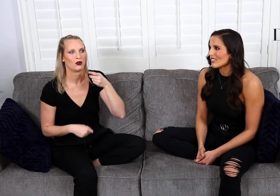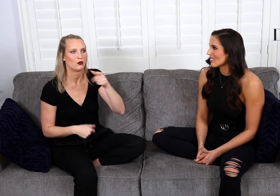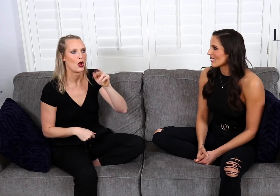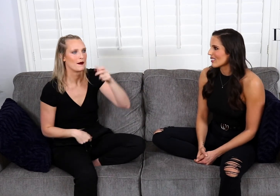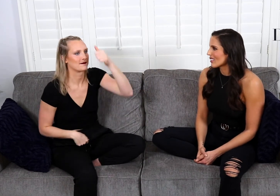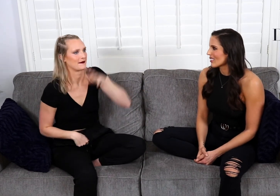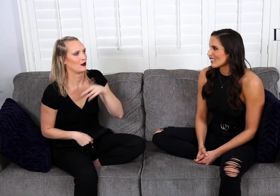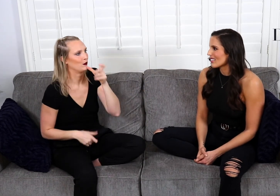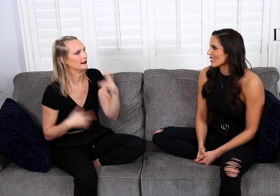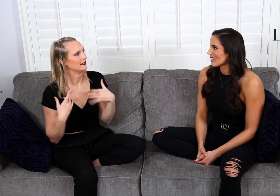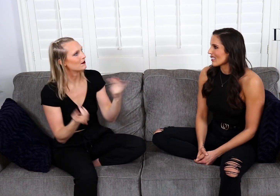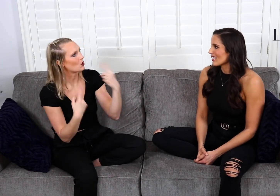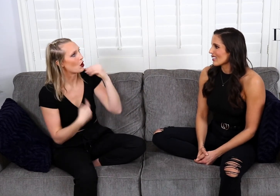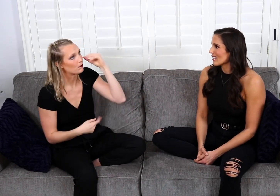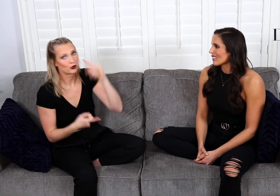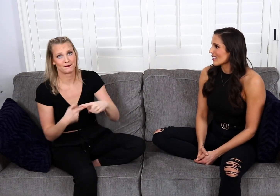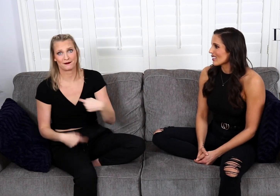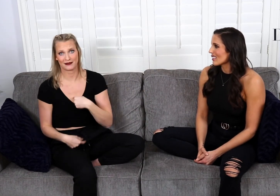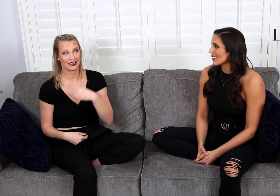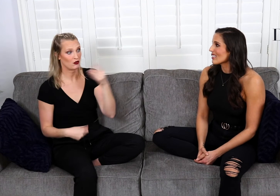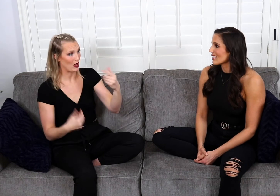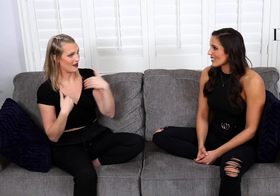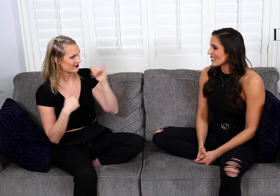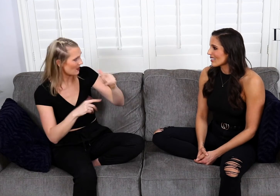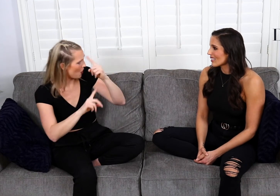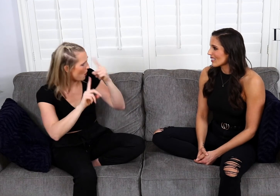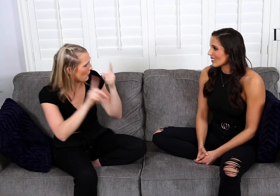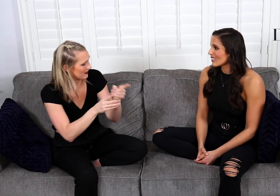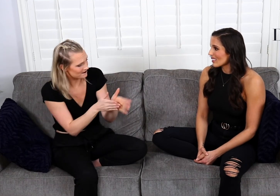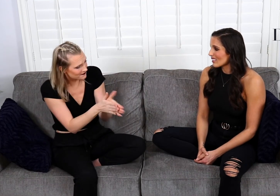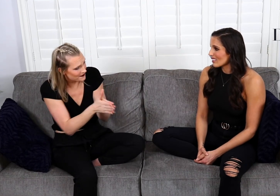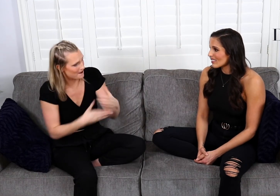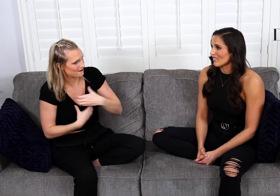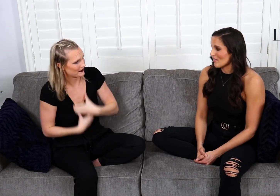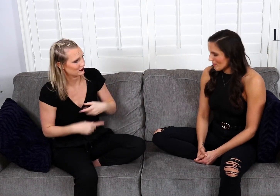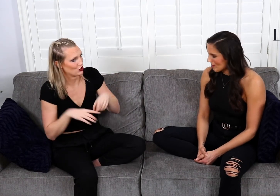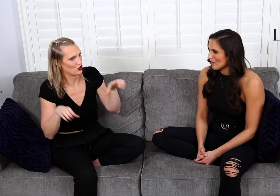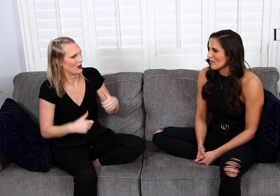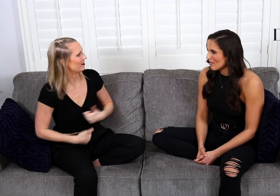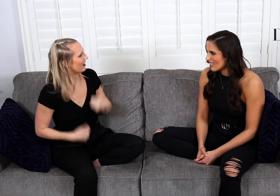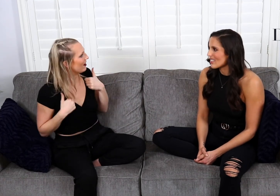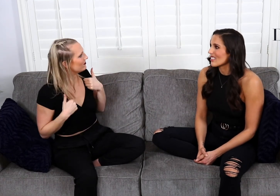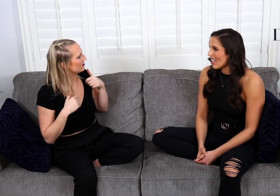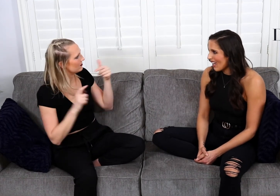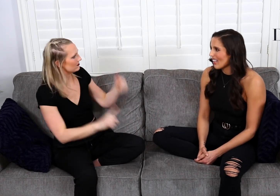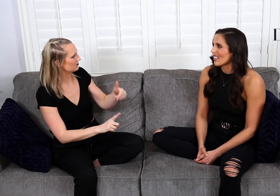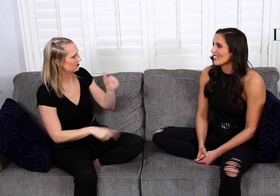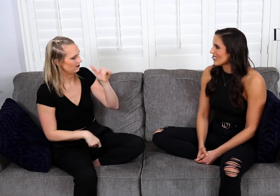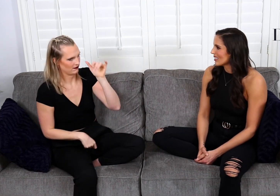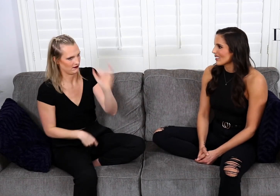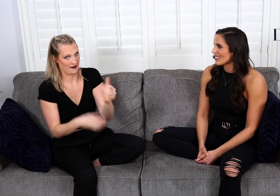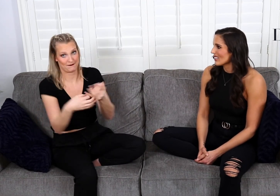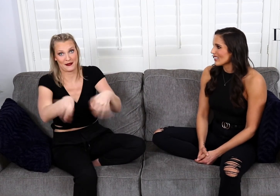No, you're a guy that is excited to come home to me, you have the same passions and goals to do life with me,